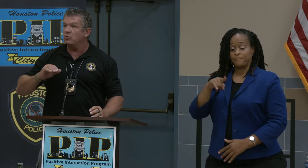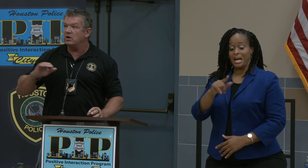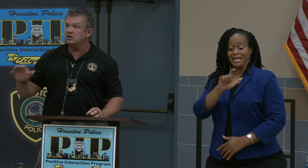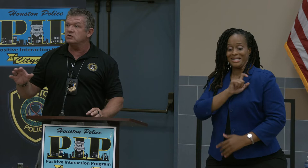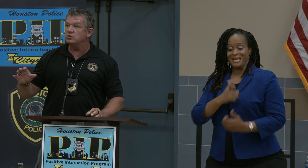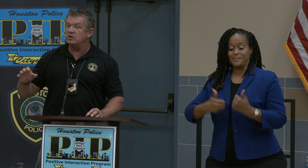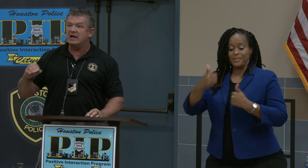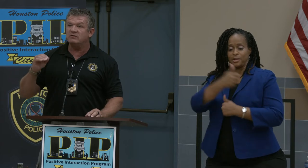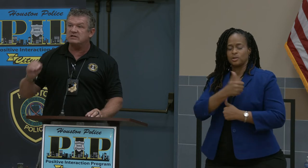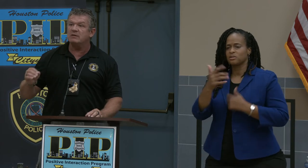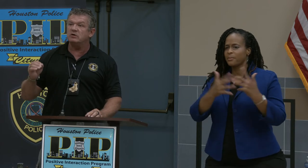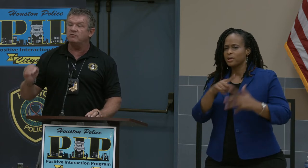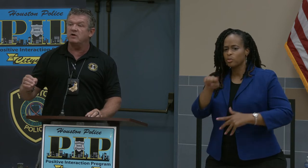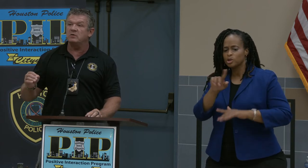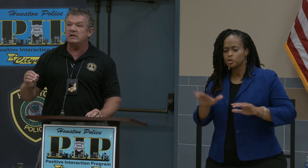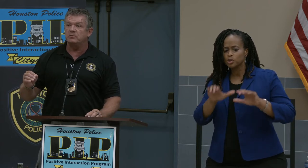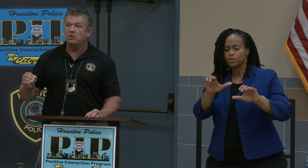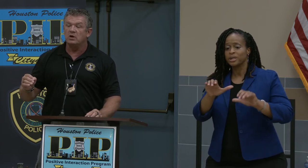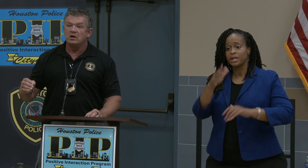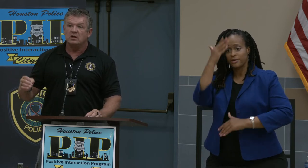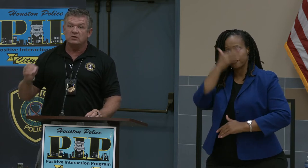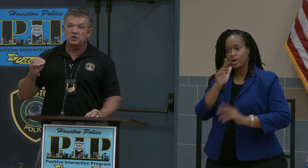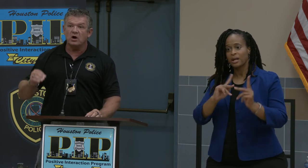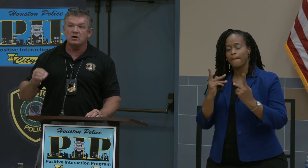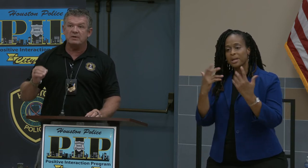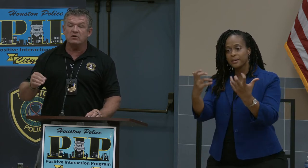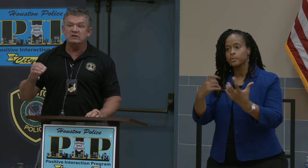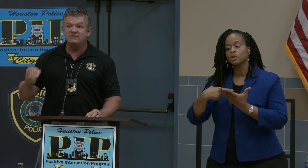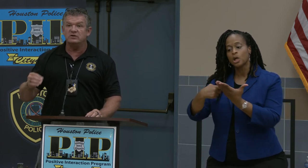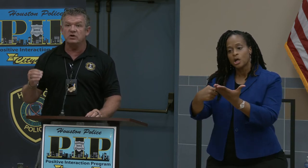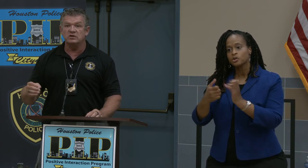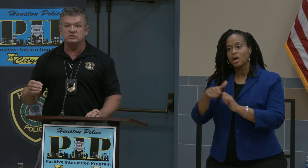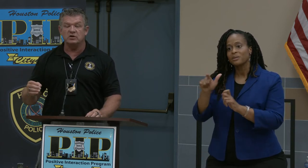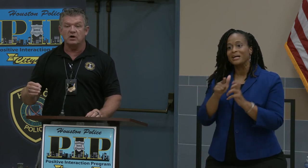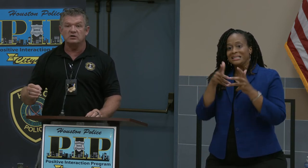what you're doing every time you're in front of people, talk about leaving guns in cars.